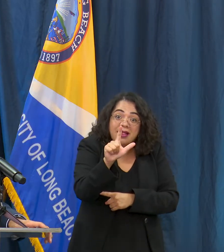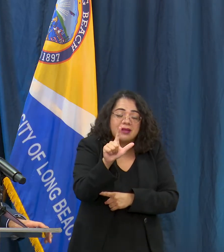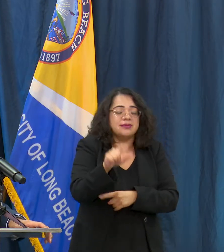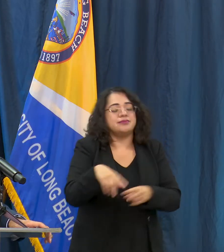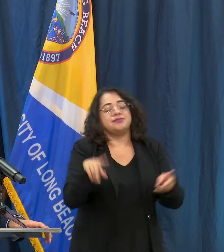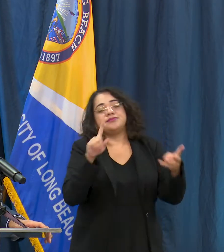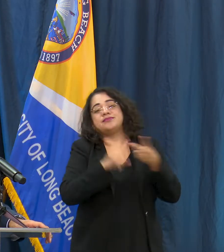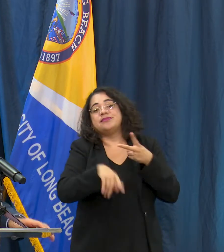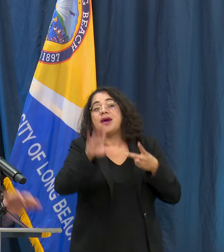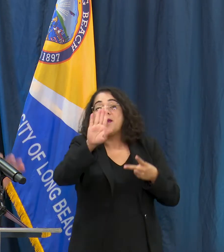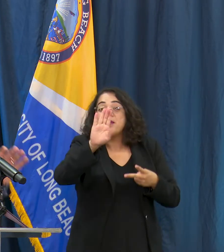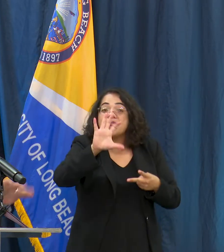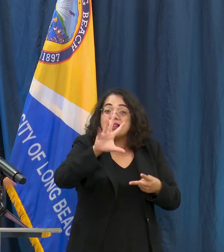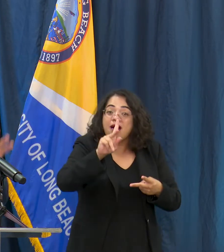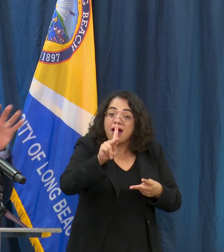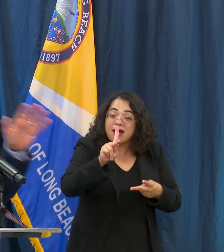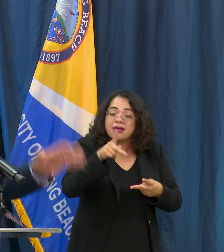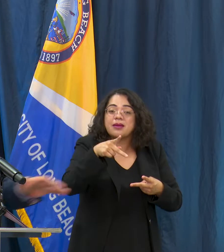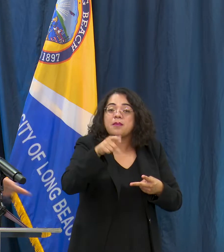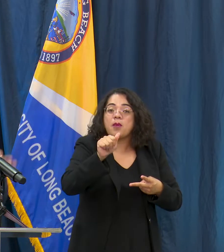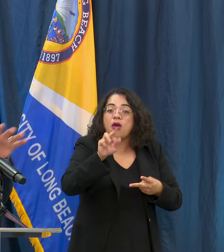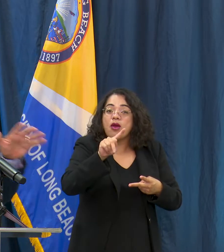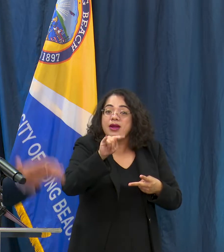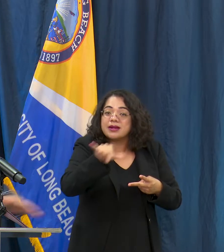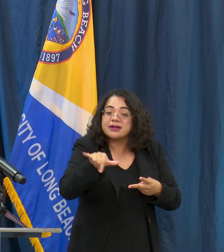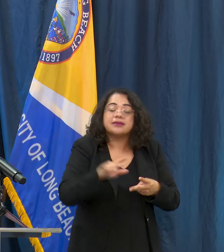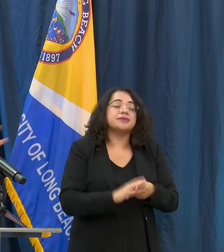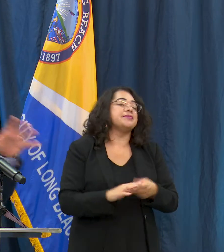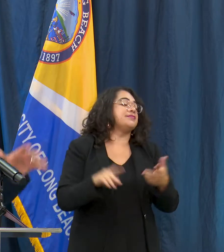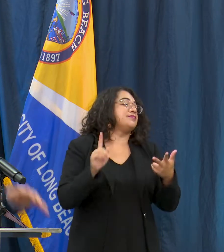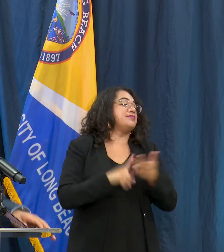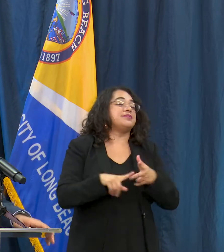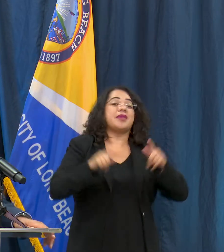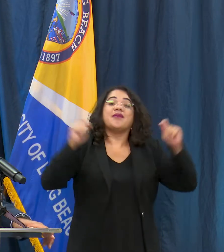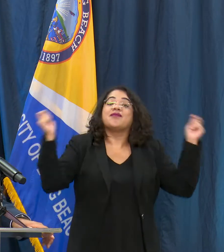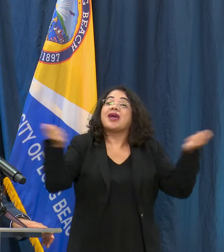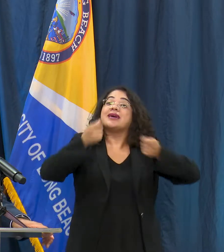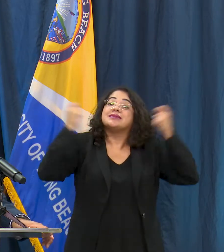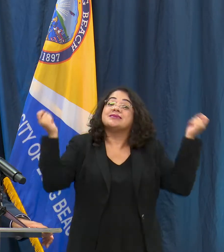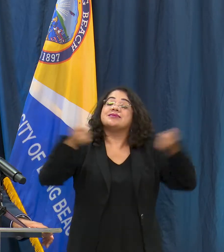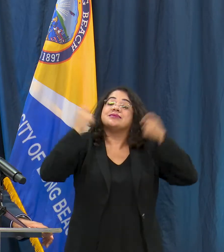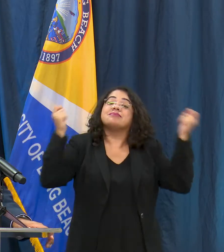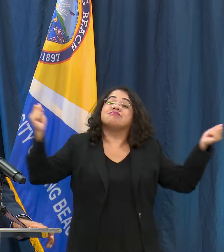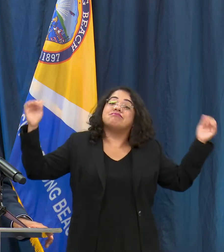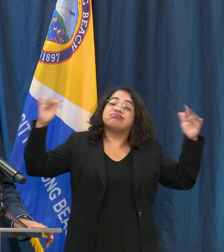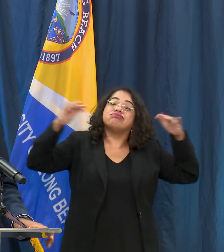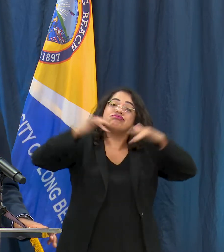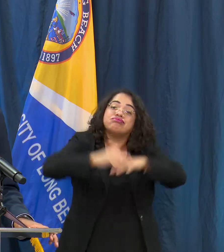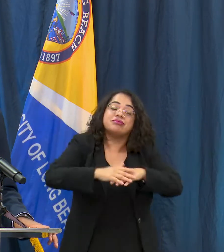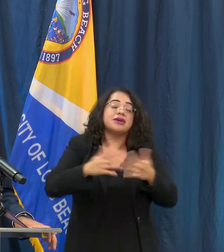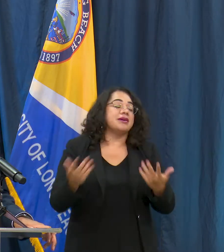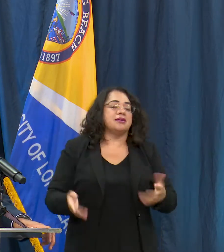parties, or these are large festivals or gatherings of folks. I understand that